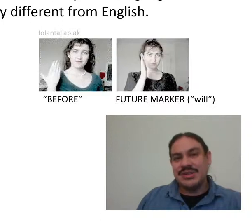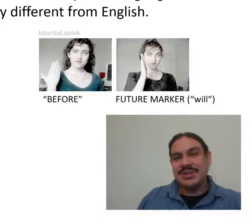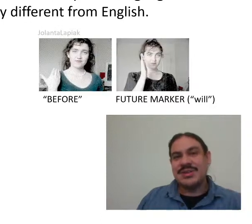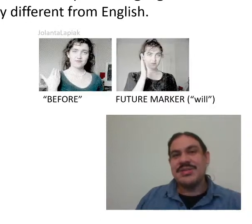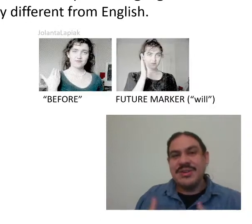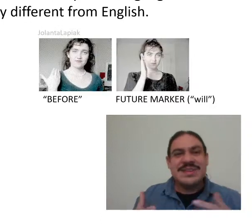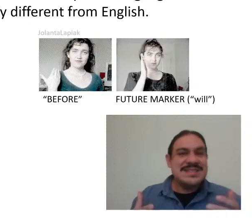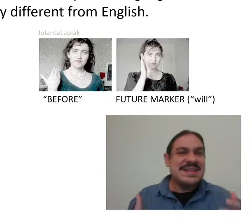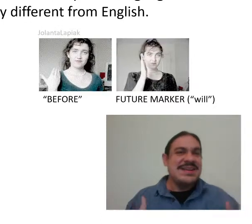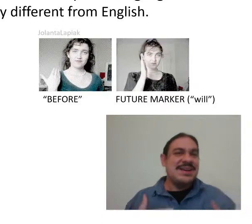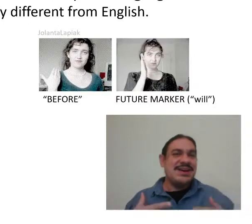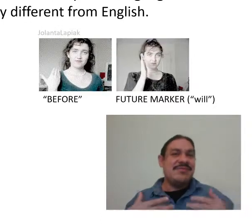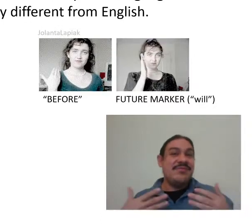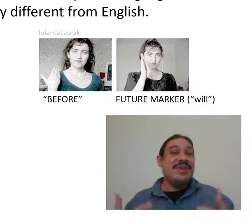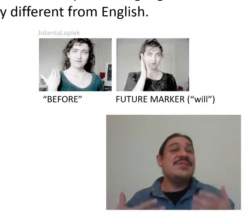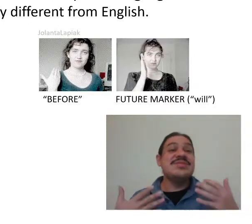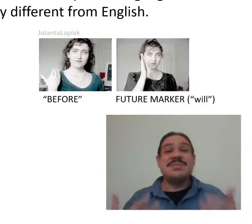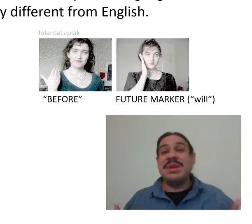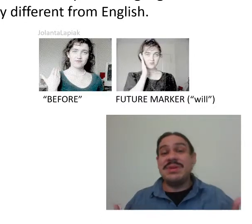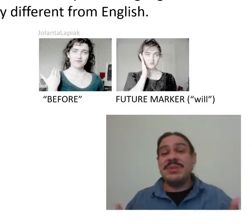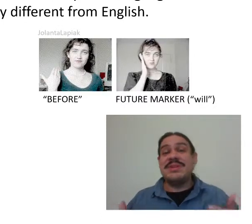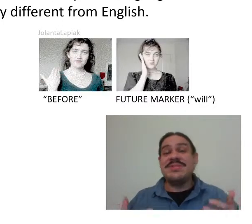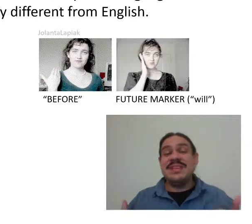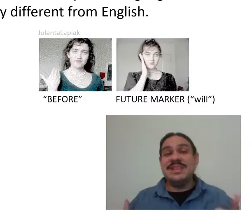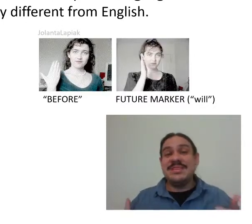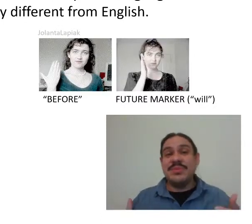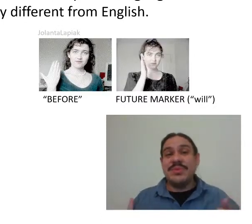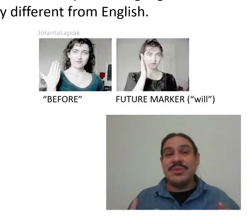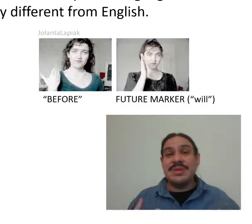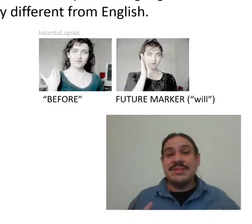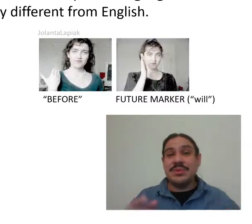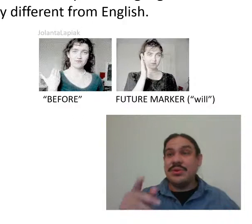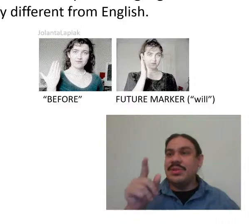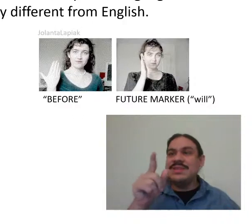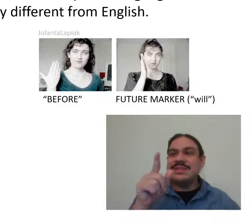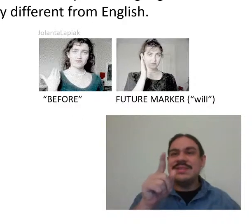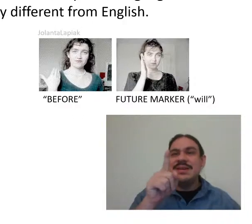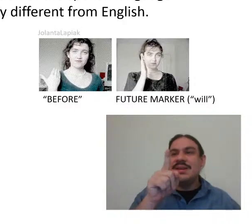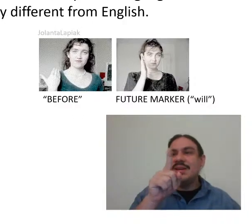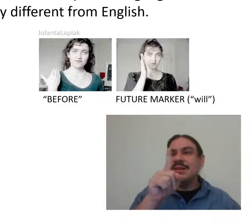There is fingerspelling. You might have seen this where there is - there are lists of